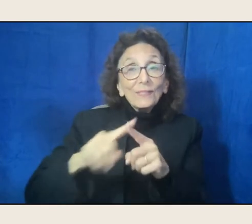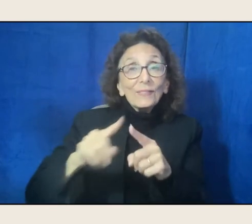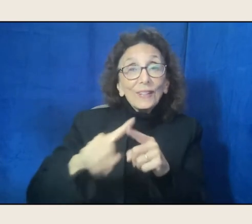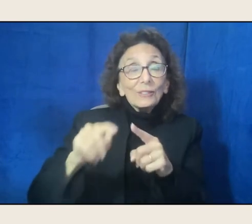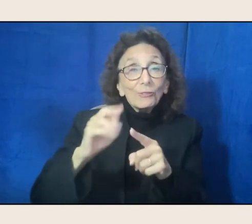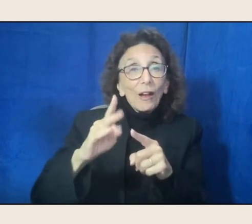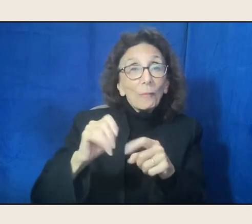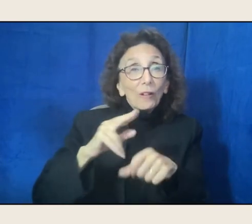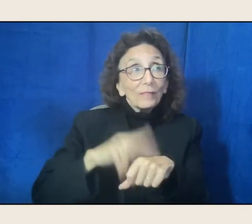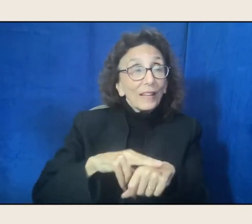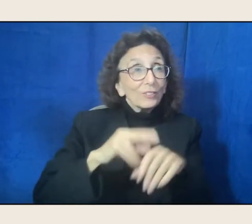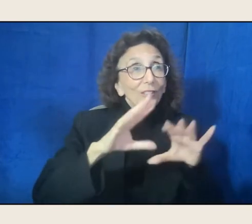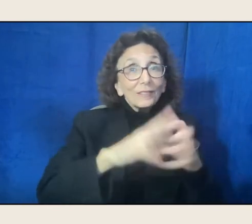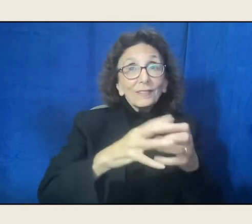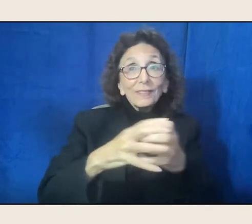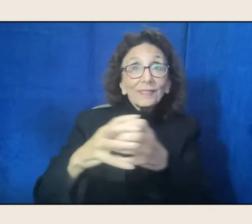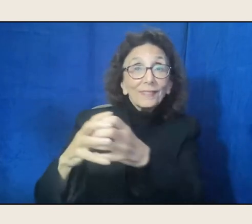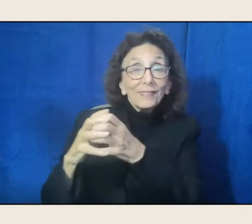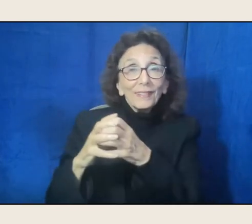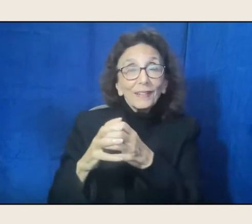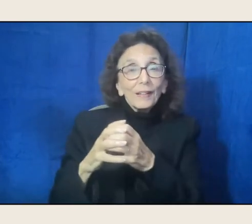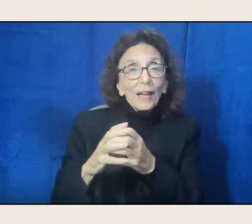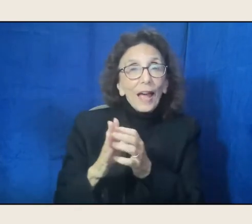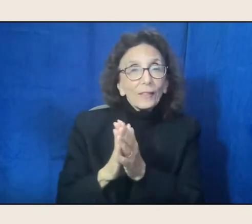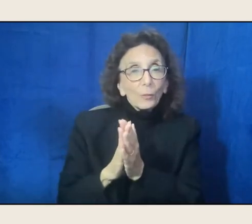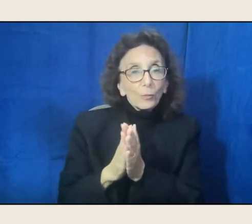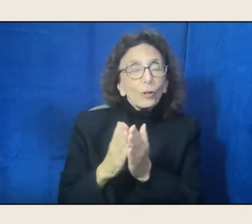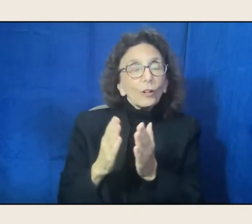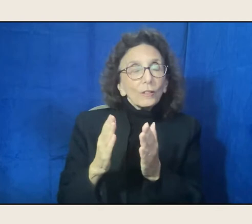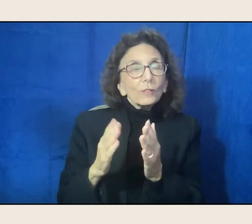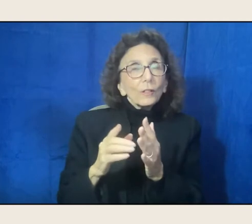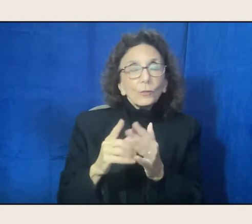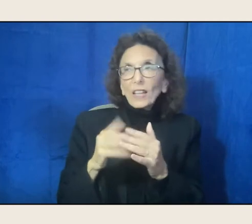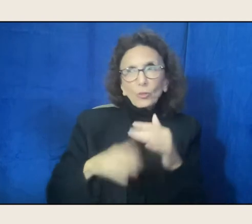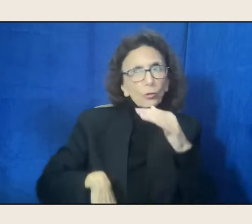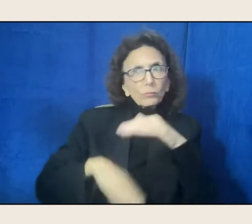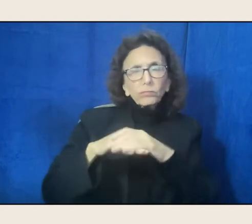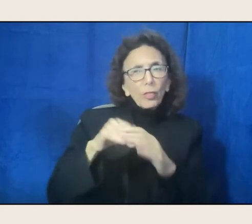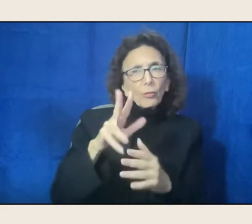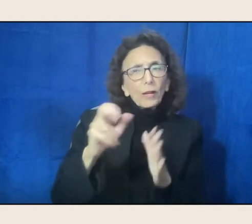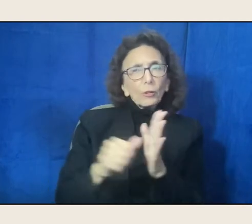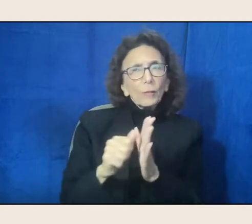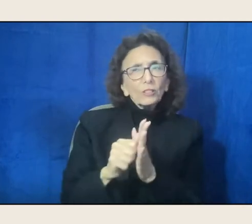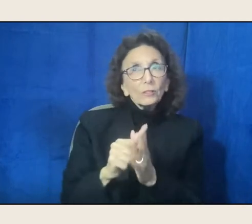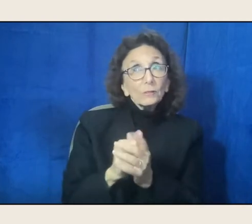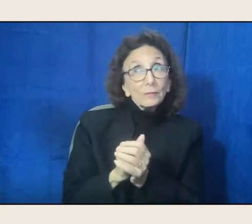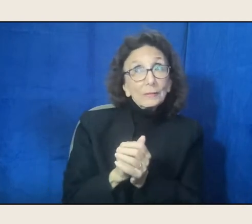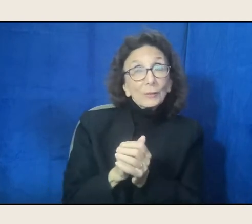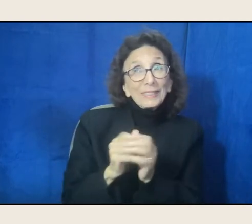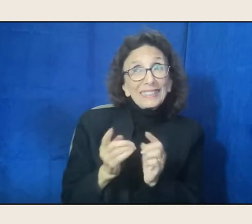in the book, first we had 300 page limit. And then we got it up to 400.